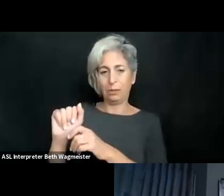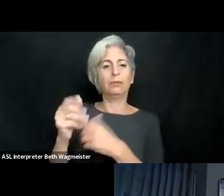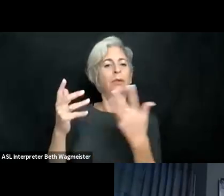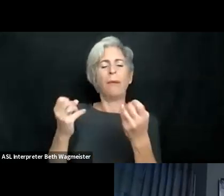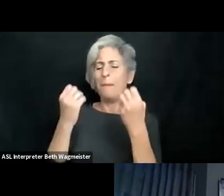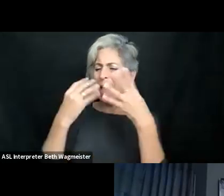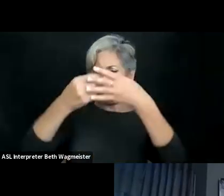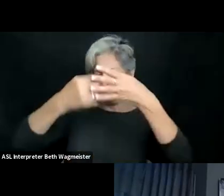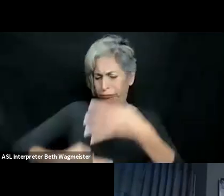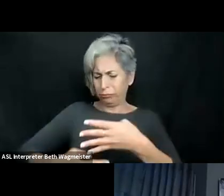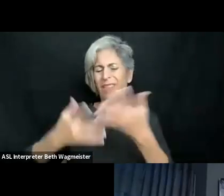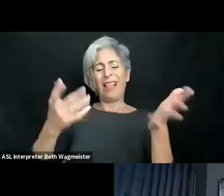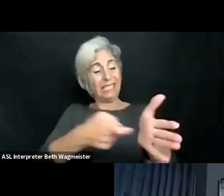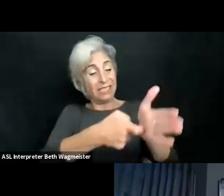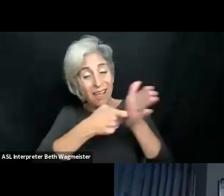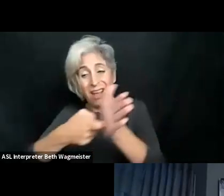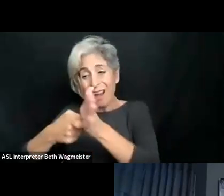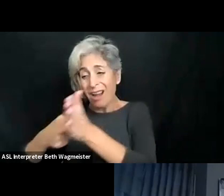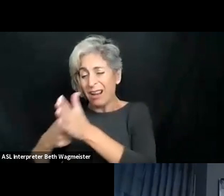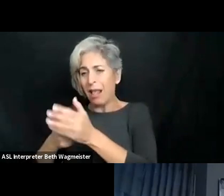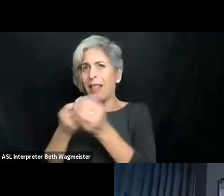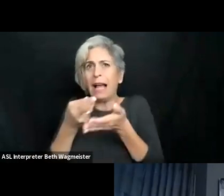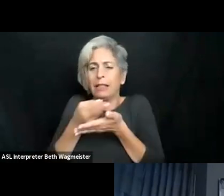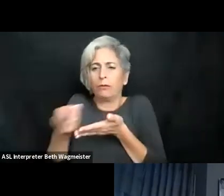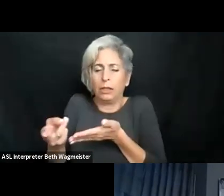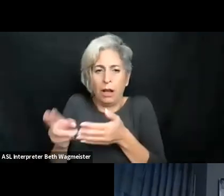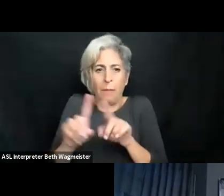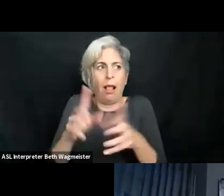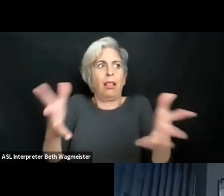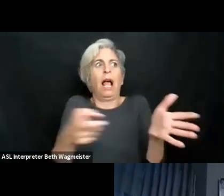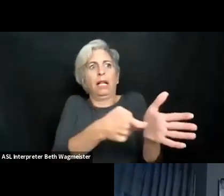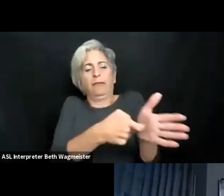headquarters for the National Library Service for the Blind and Print